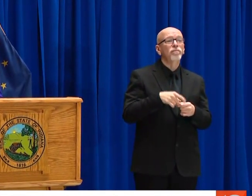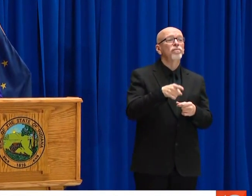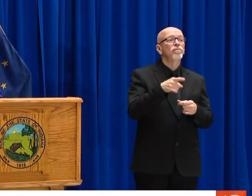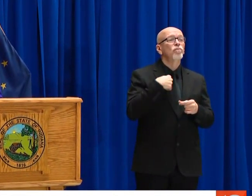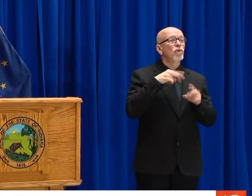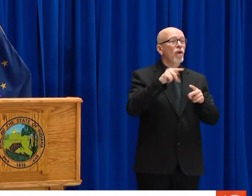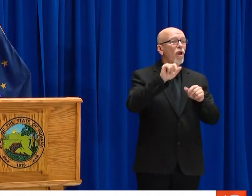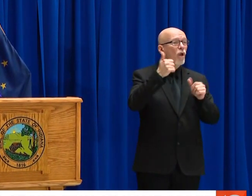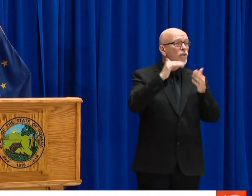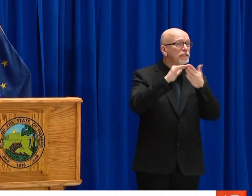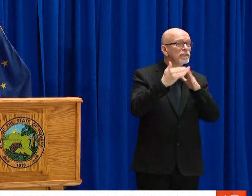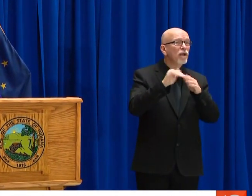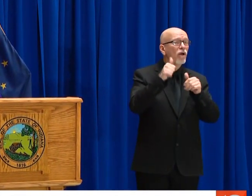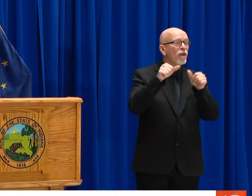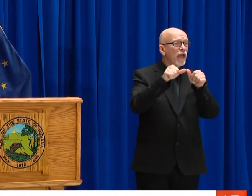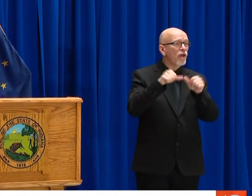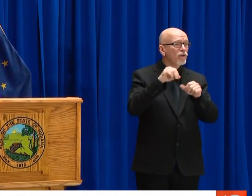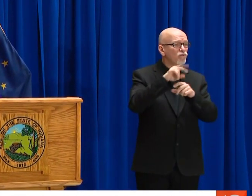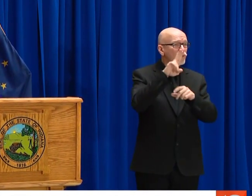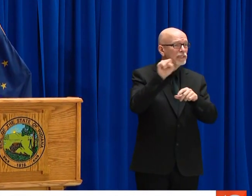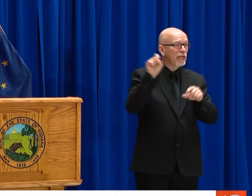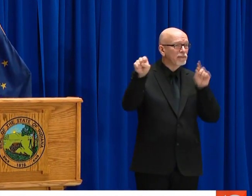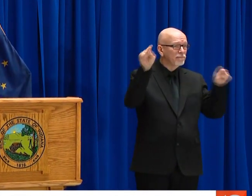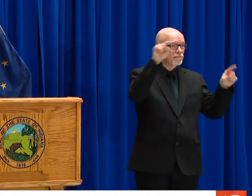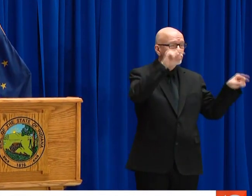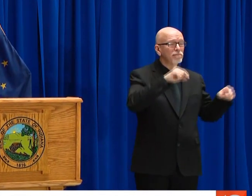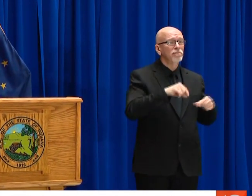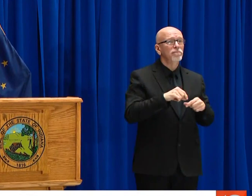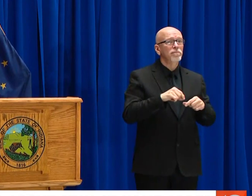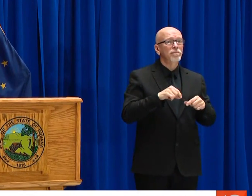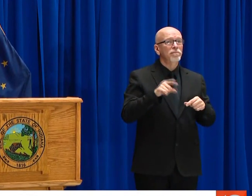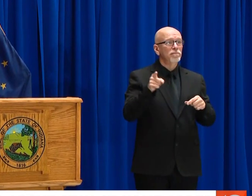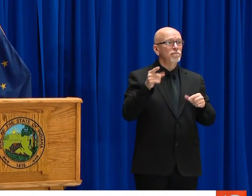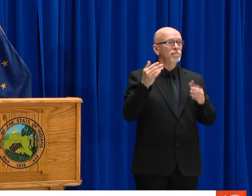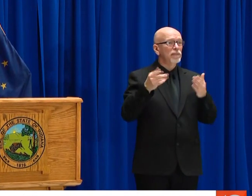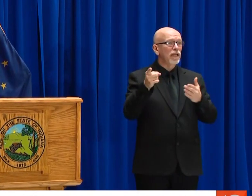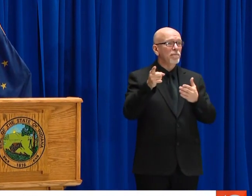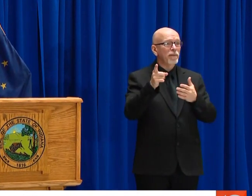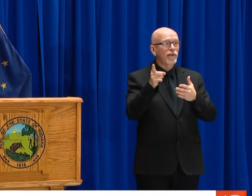LOOK AT MARION COUNTY, WHO HAS 161 CASES NOW, WE START TO LOOK